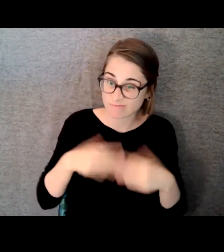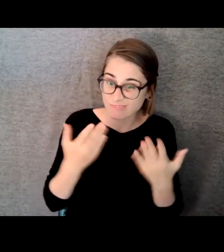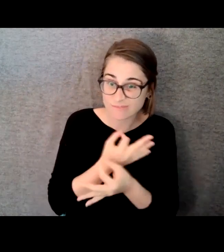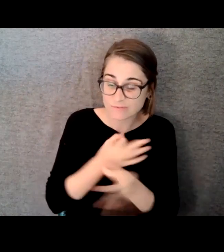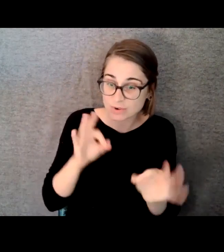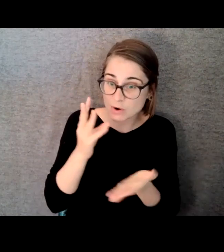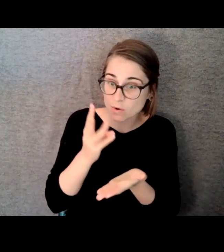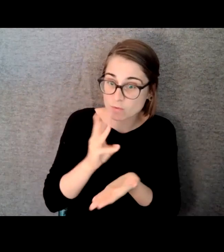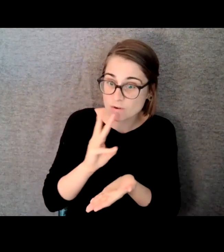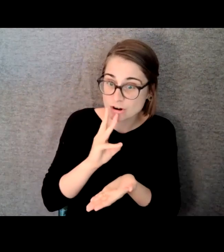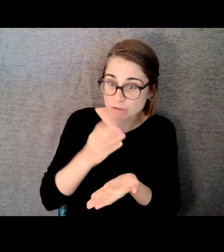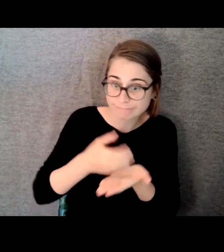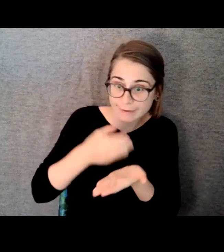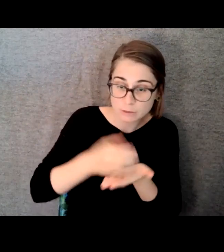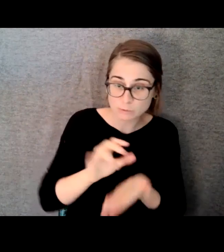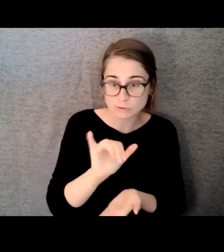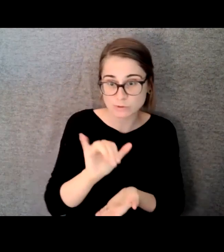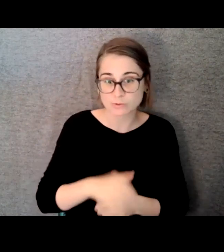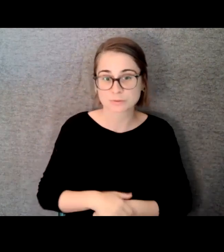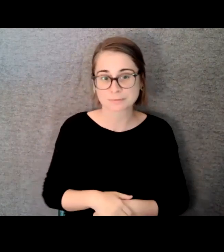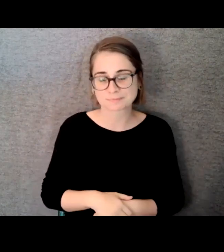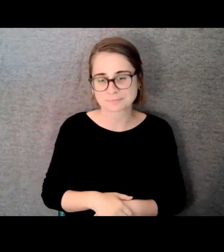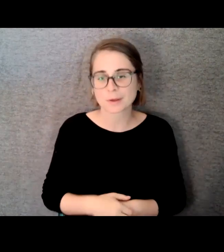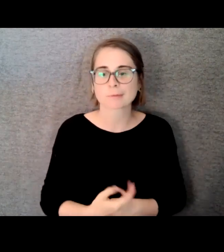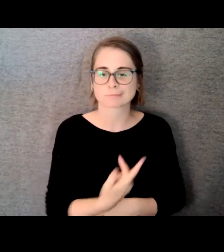So we went in and watched this movie called Hedwig and the Angry Inch.